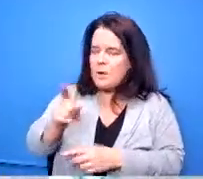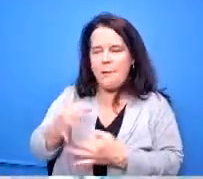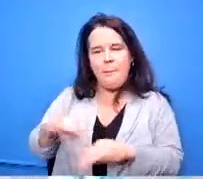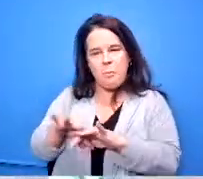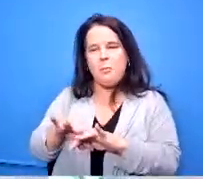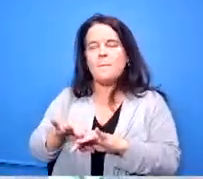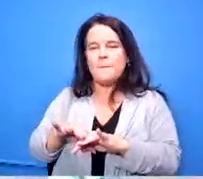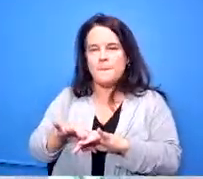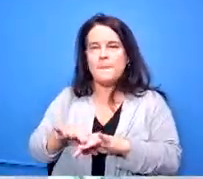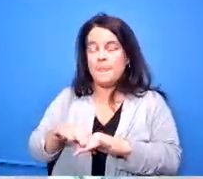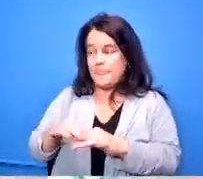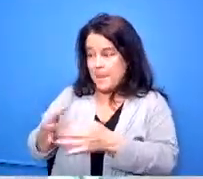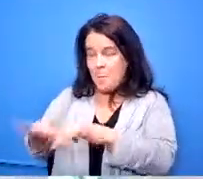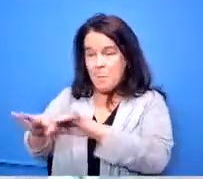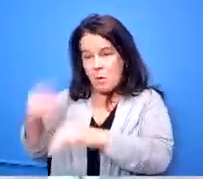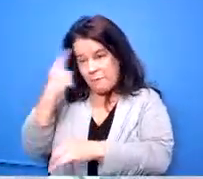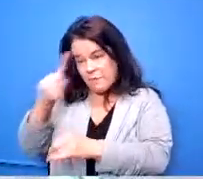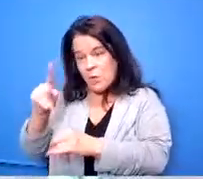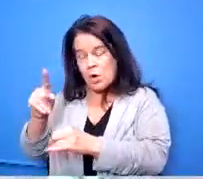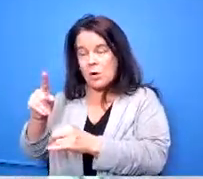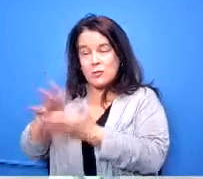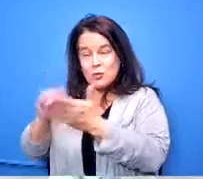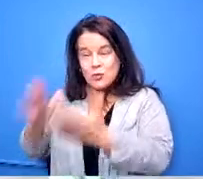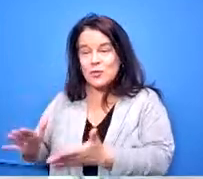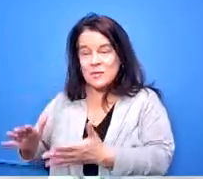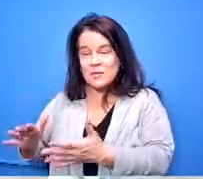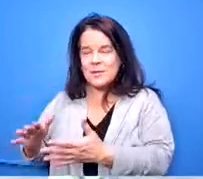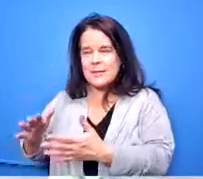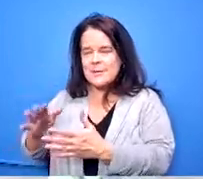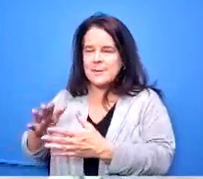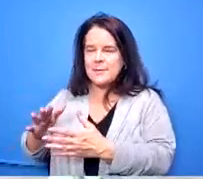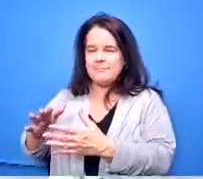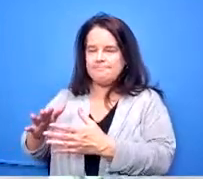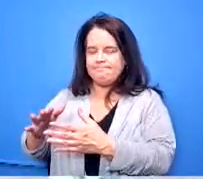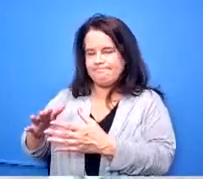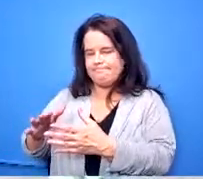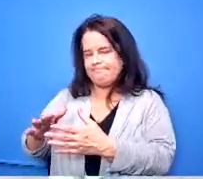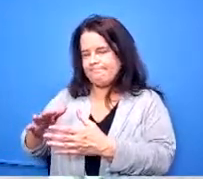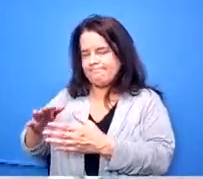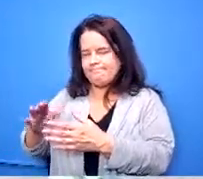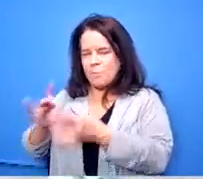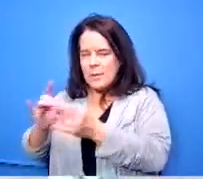students to develop that critical thinking that we need today more than ever thank you